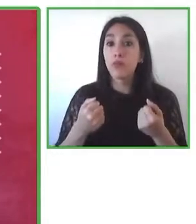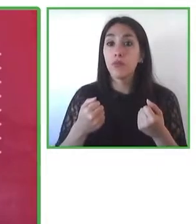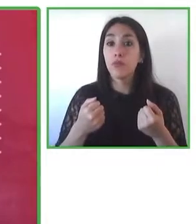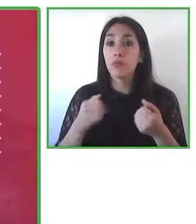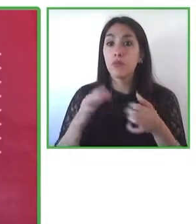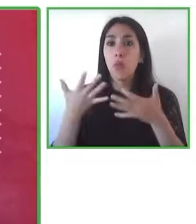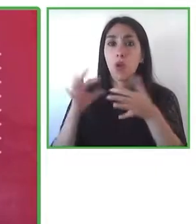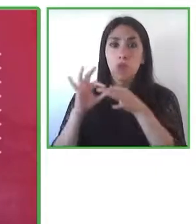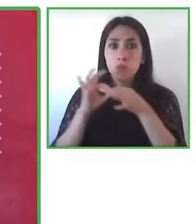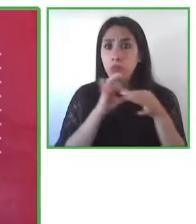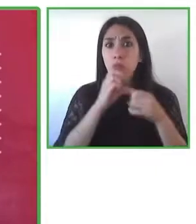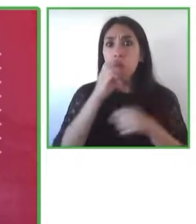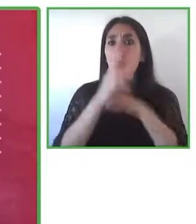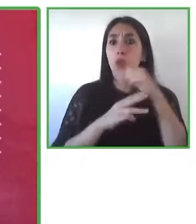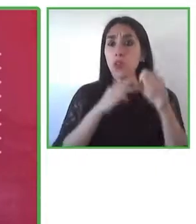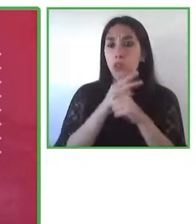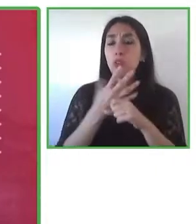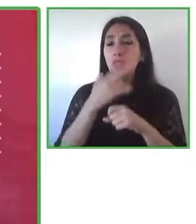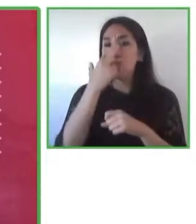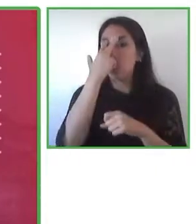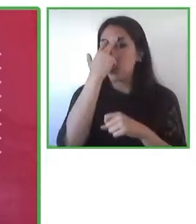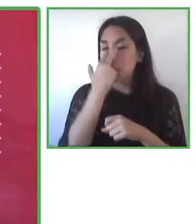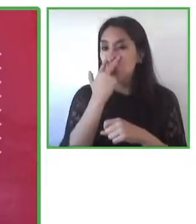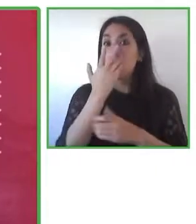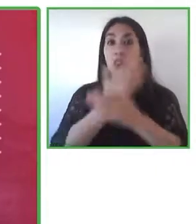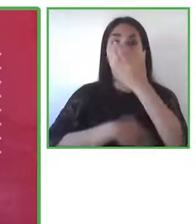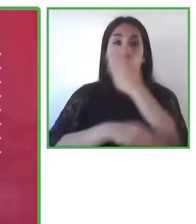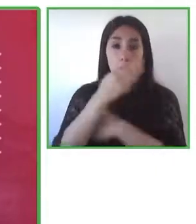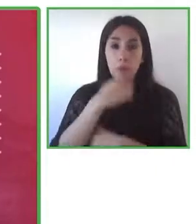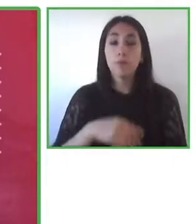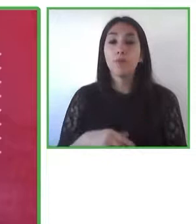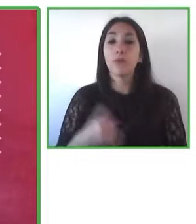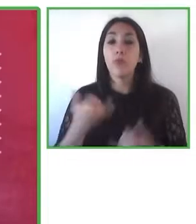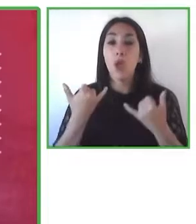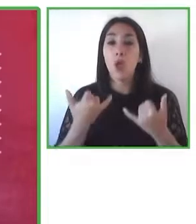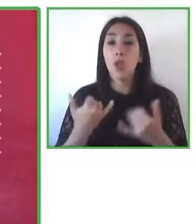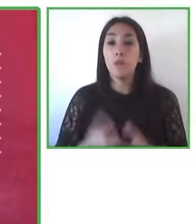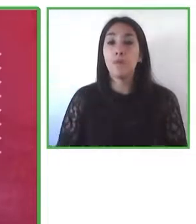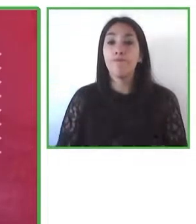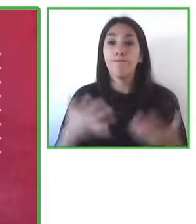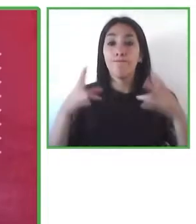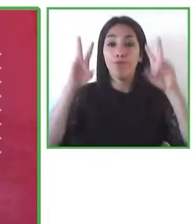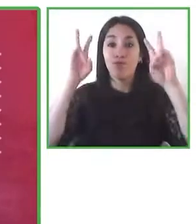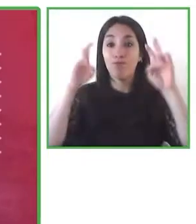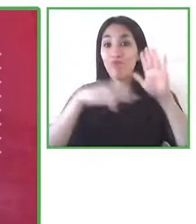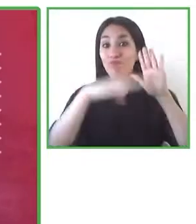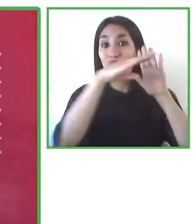movement for people with visual impairments that is changed the rules of the game and we've